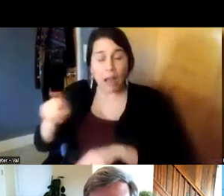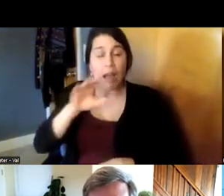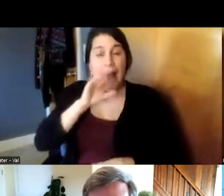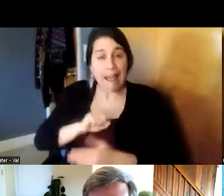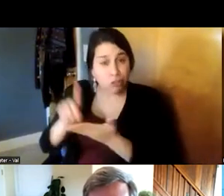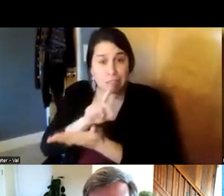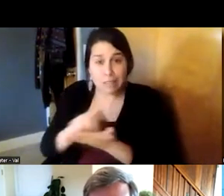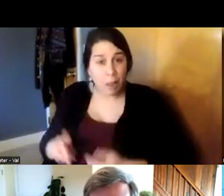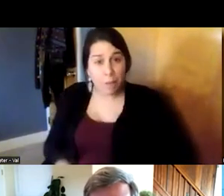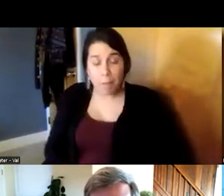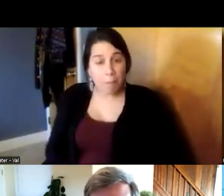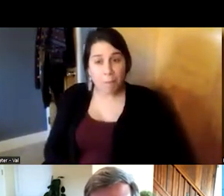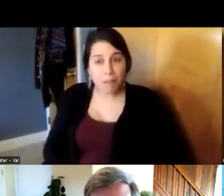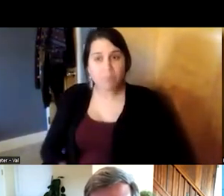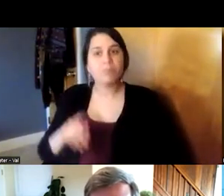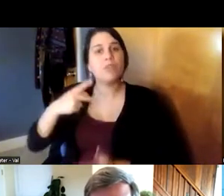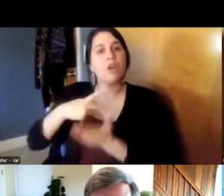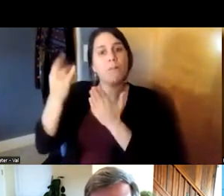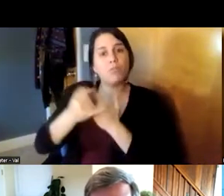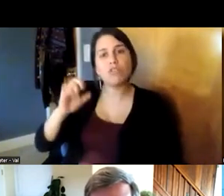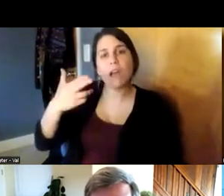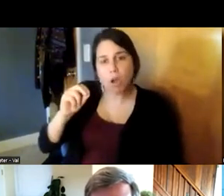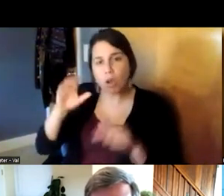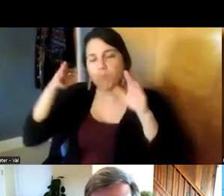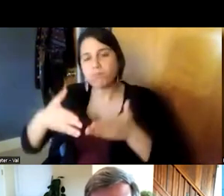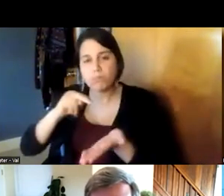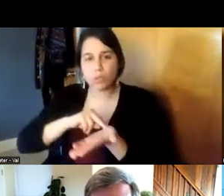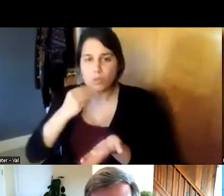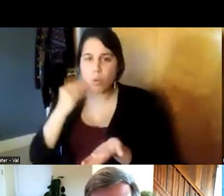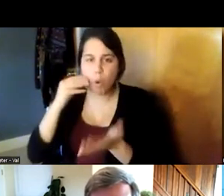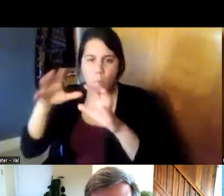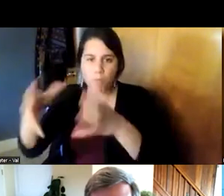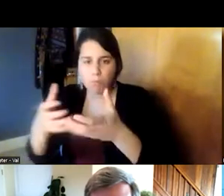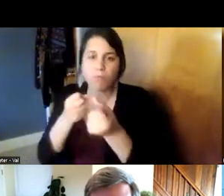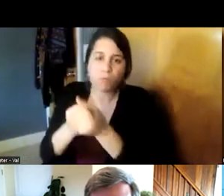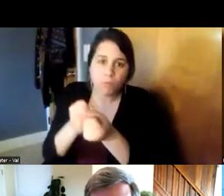project echo uh you know focuses on nursing homes um and helping other people understand